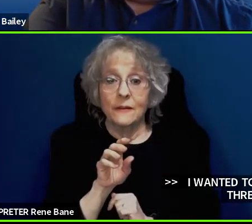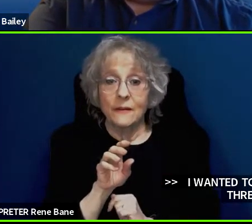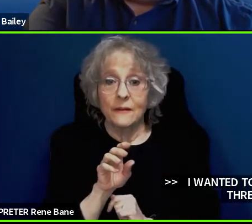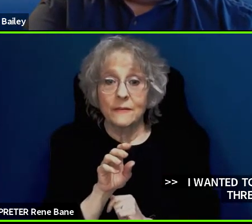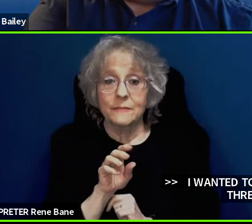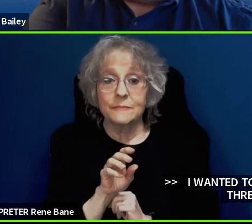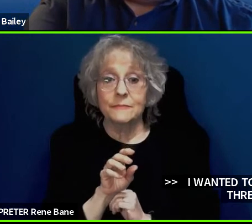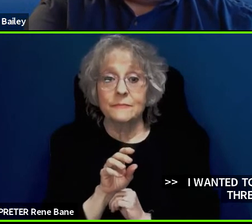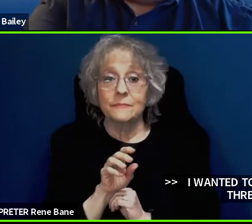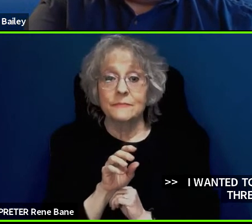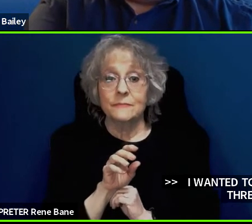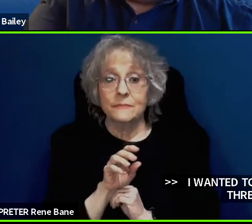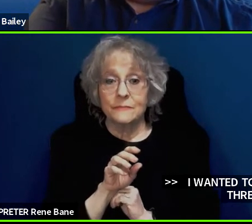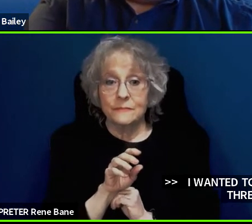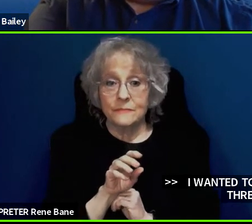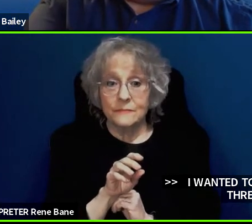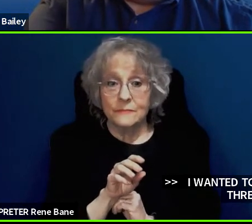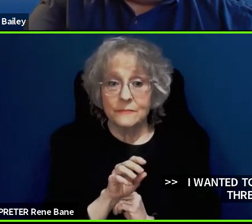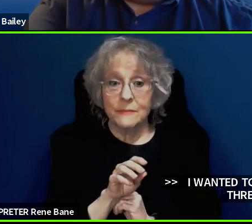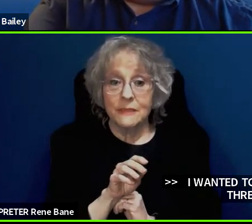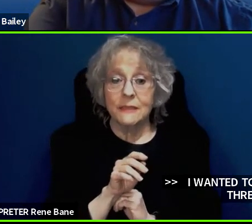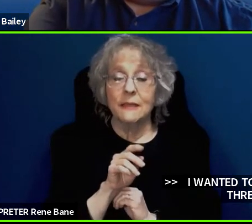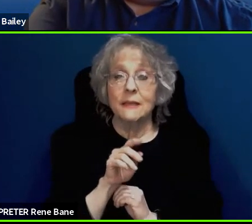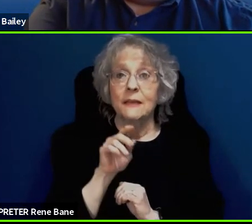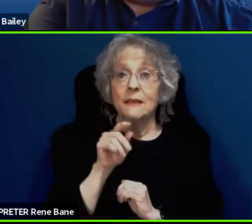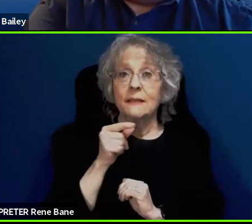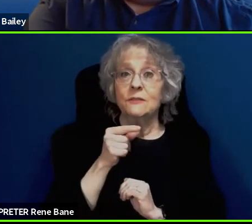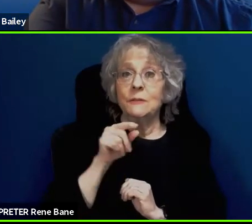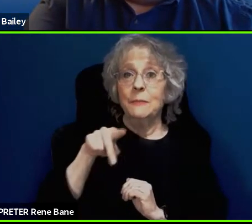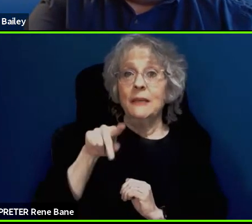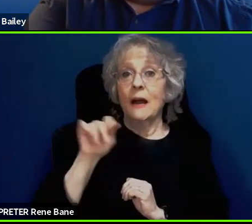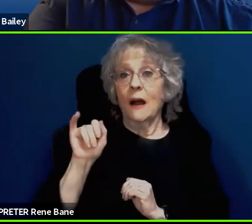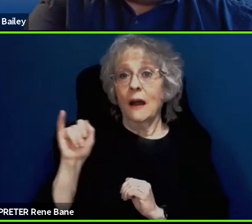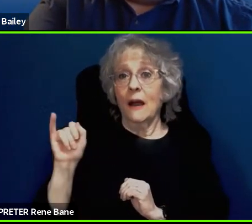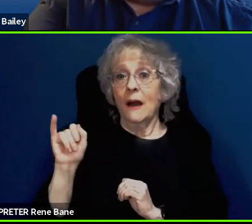and just go there and then you can click on the developer space link. There is a master